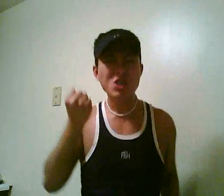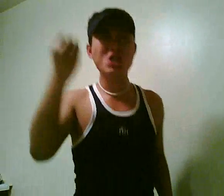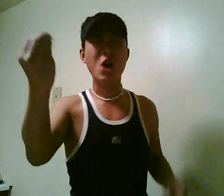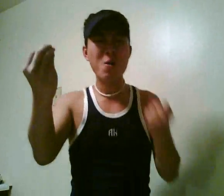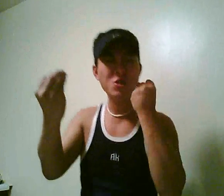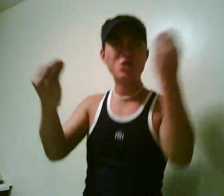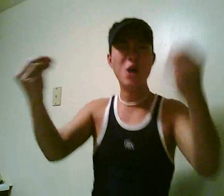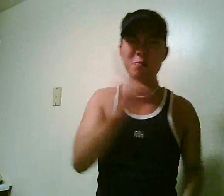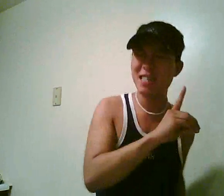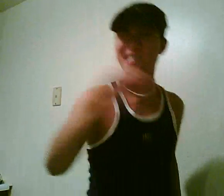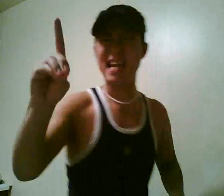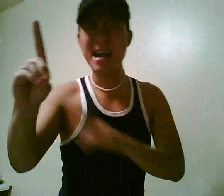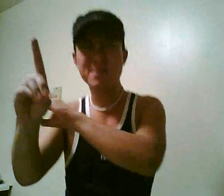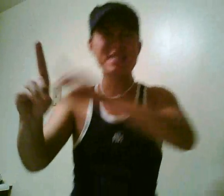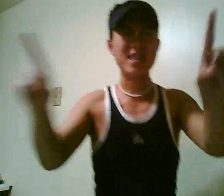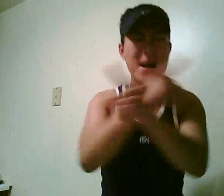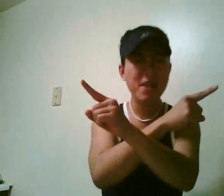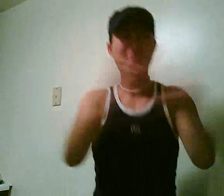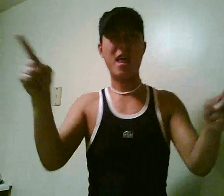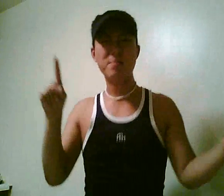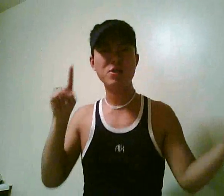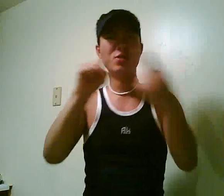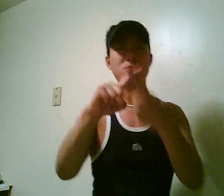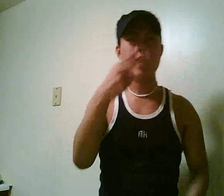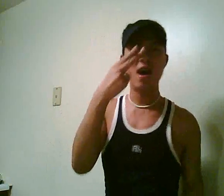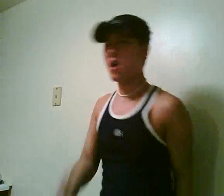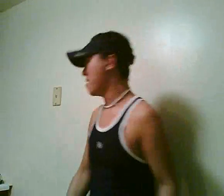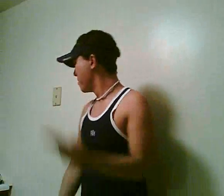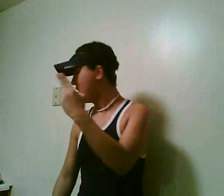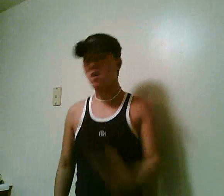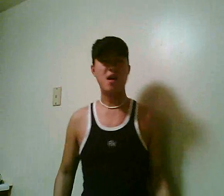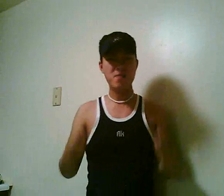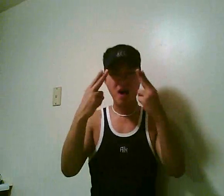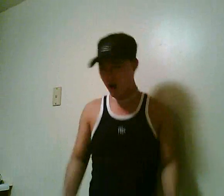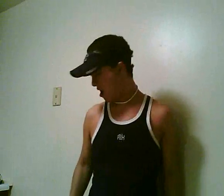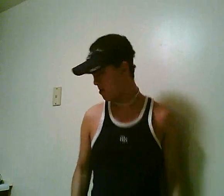SO? SO? Damn, damn them to hell, hell, hell!